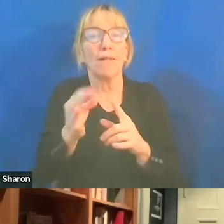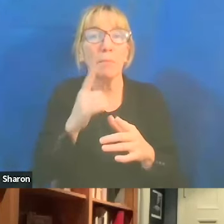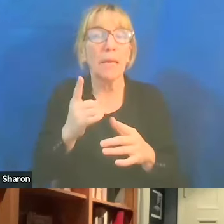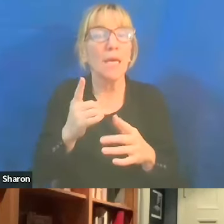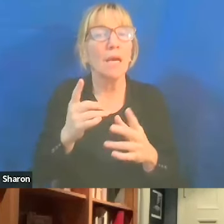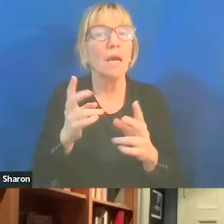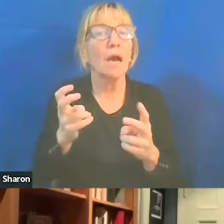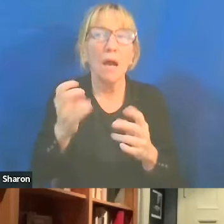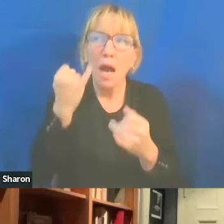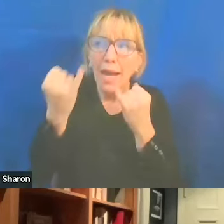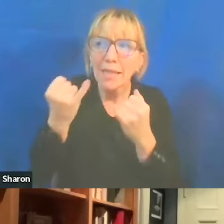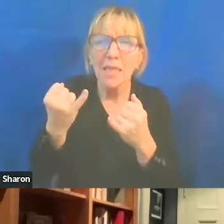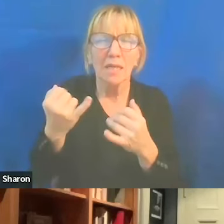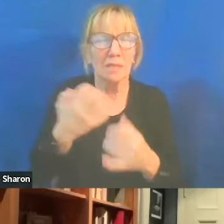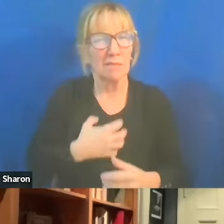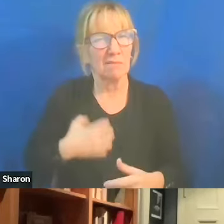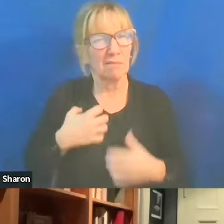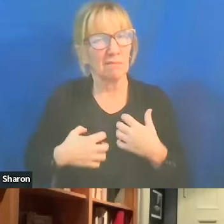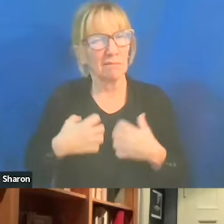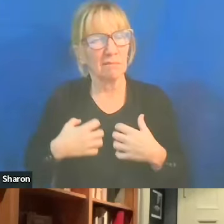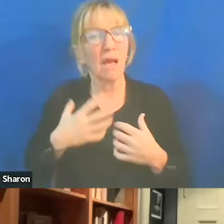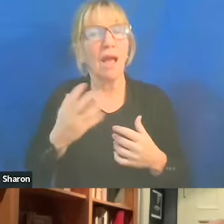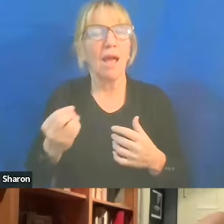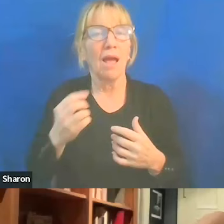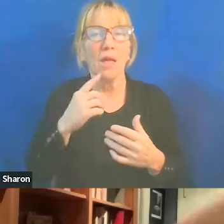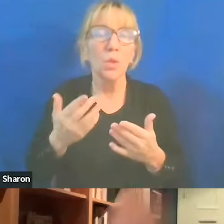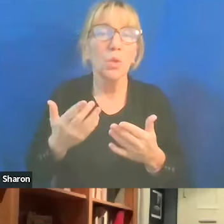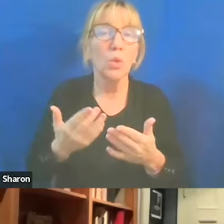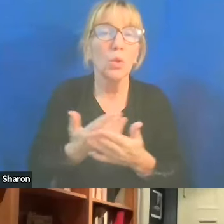of finding new classes. Again, new classes on anti-Semitism,